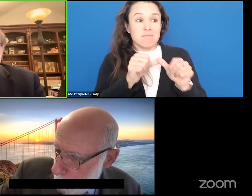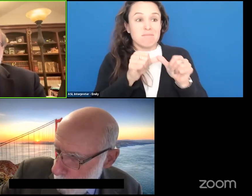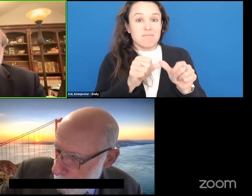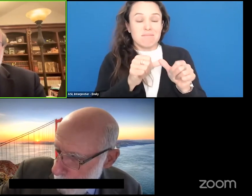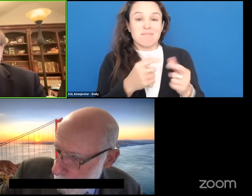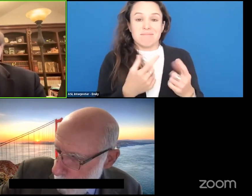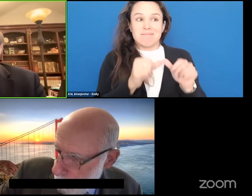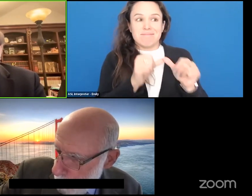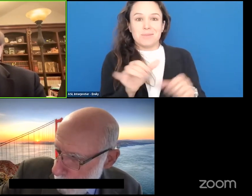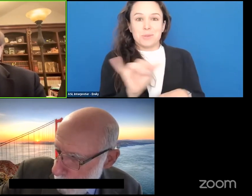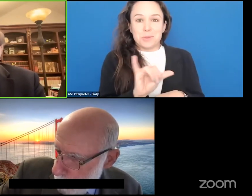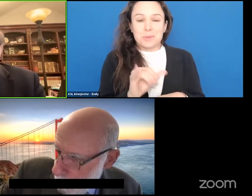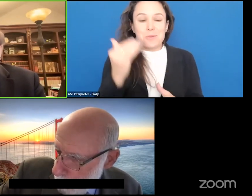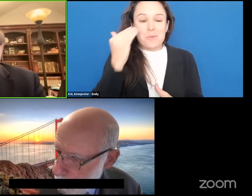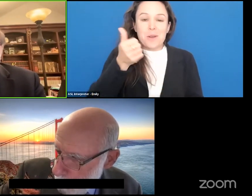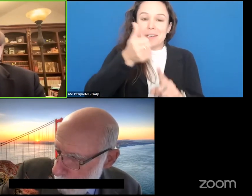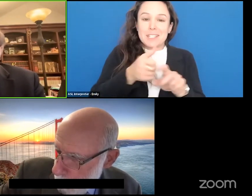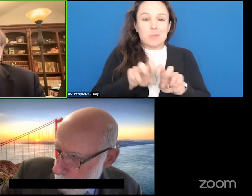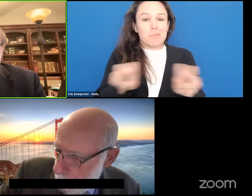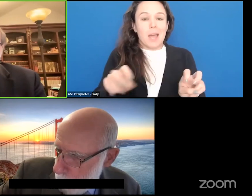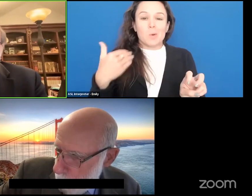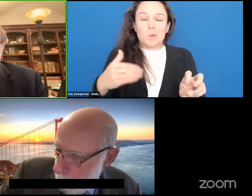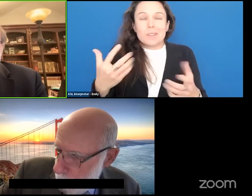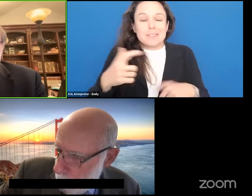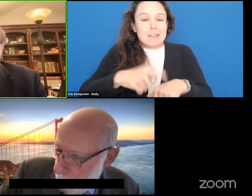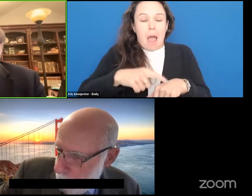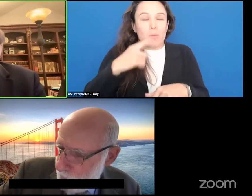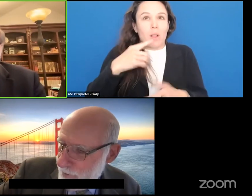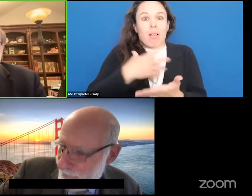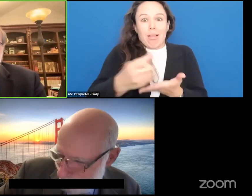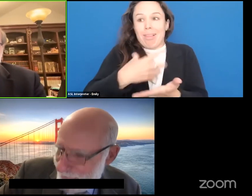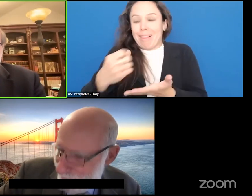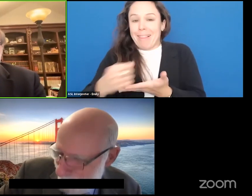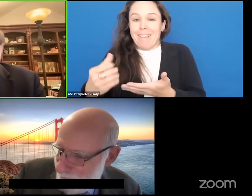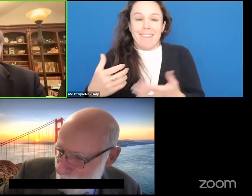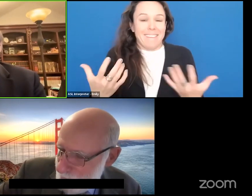We know that every one of these panels is going to run out of time before they get to the end.